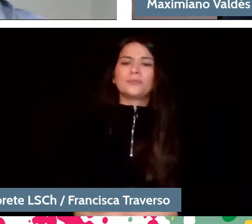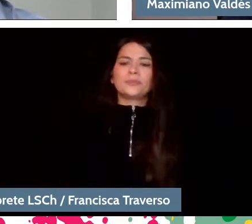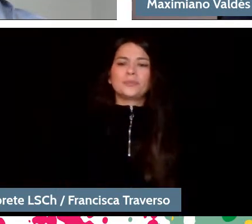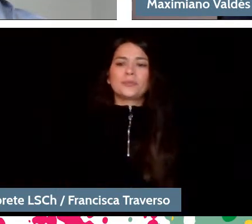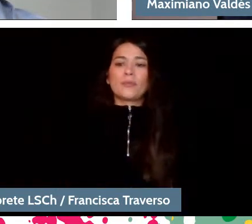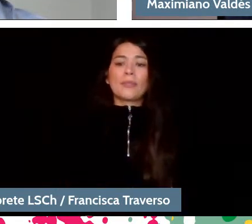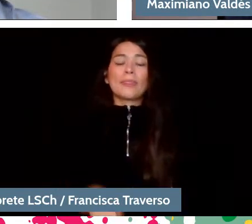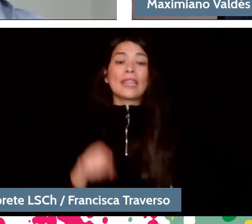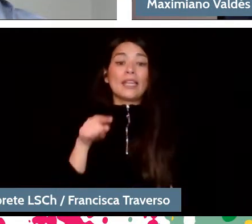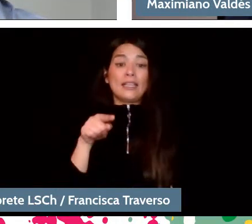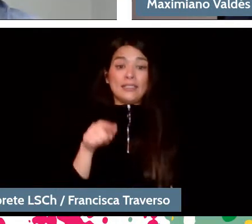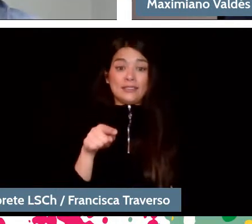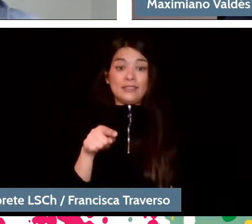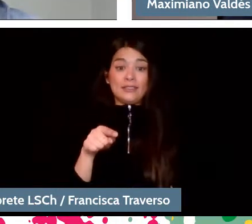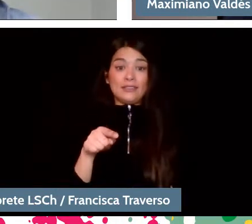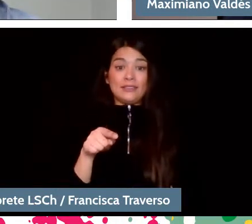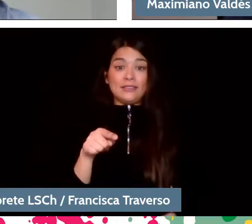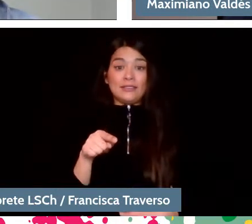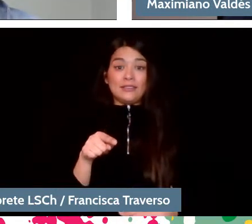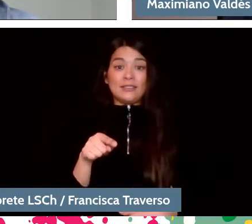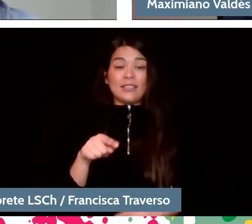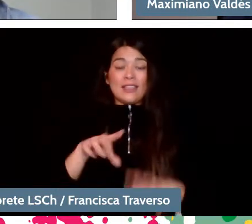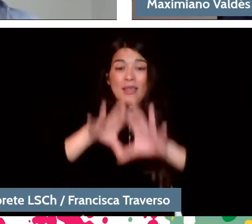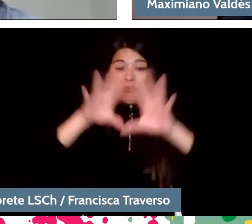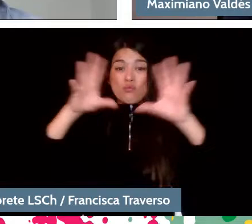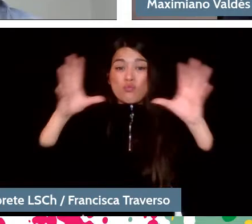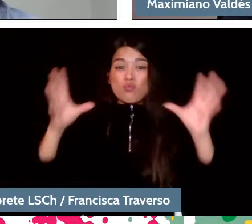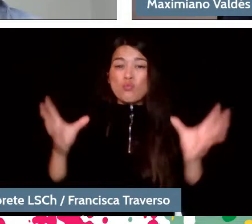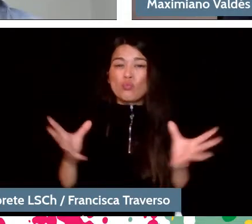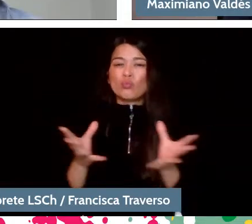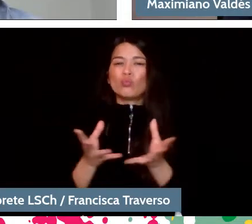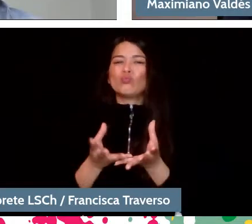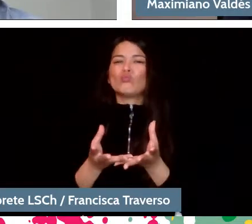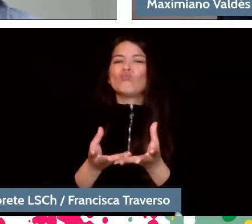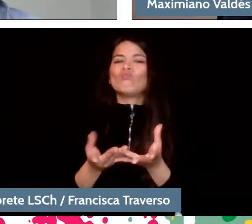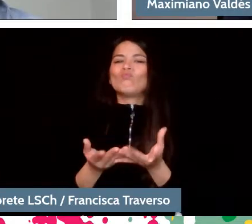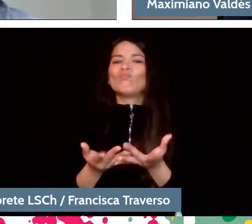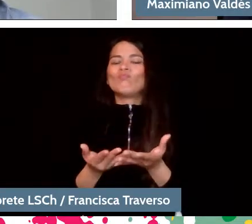let's say, less competitive worlds